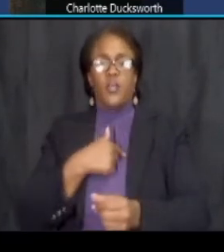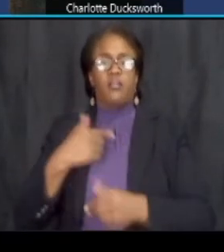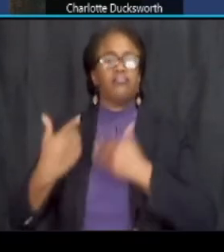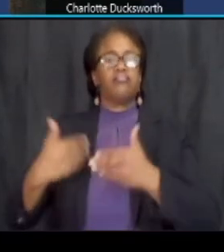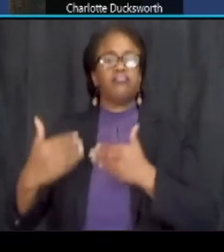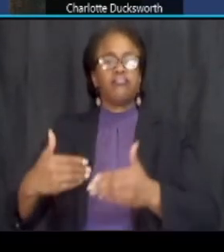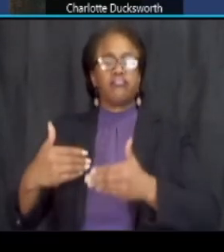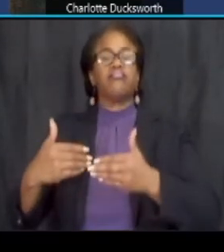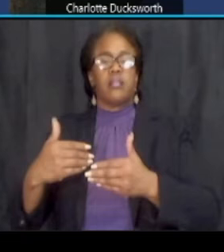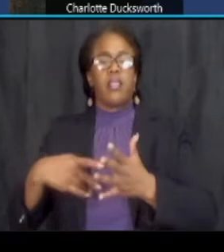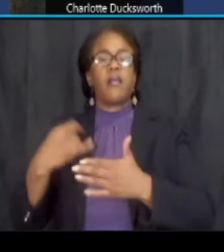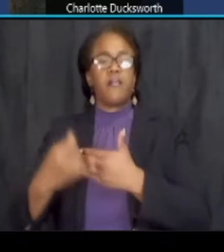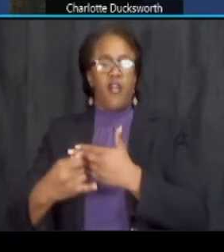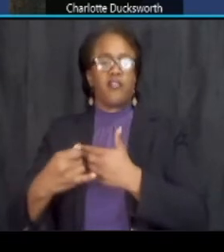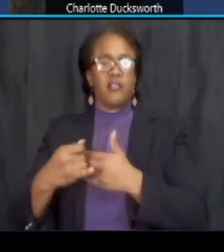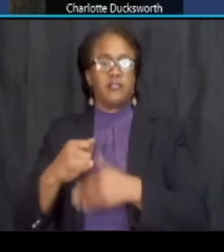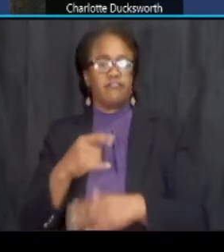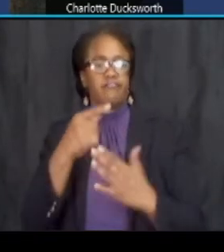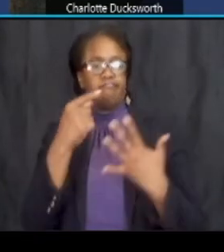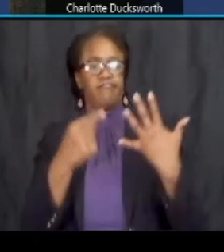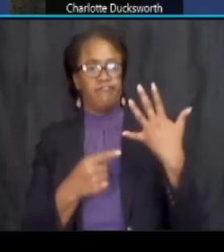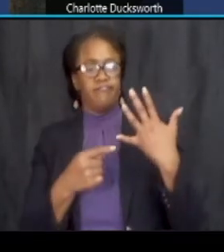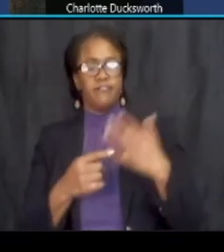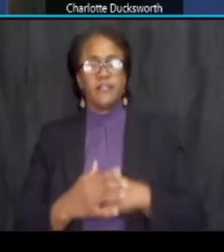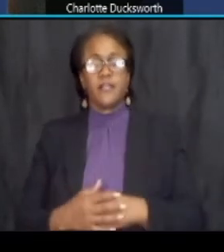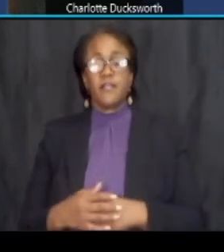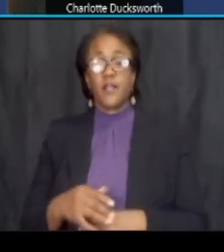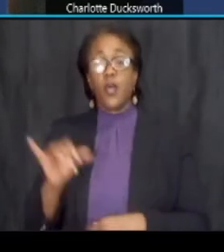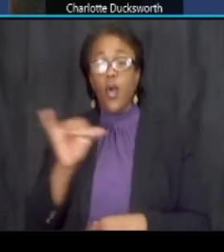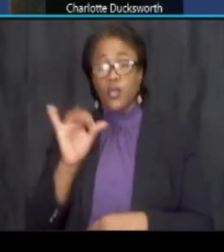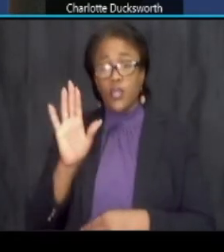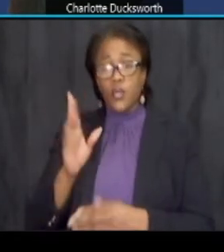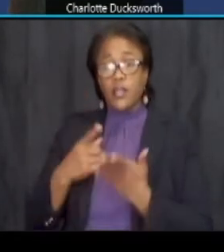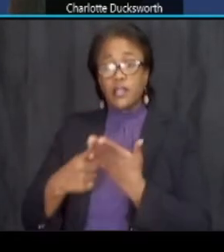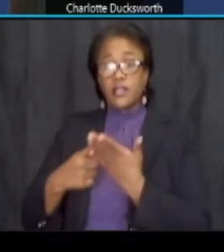on the project items we will also talk about the ability to raise your hand